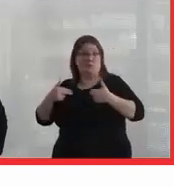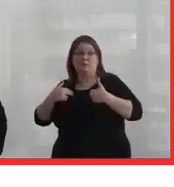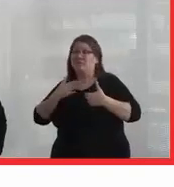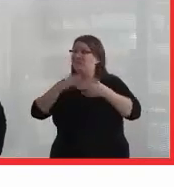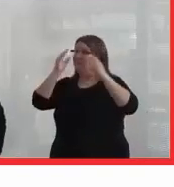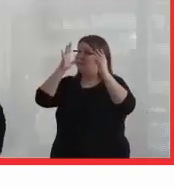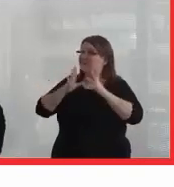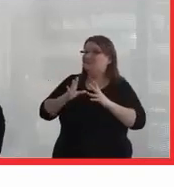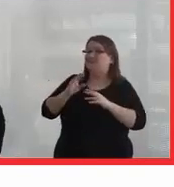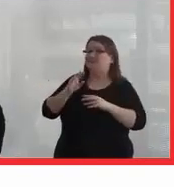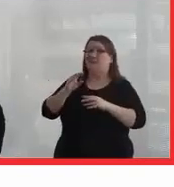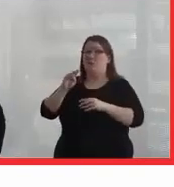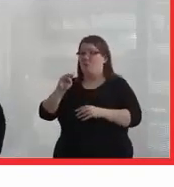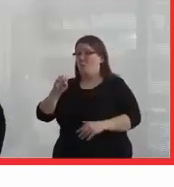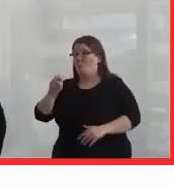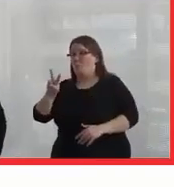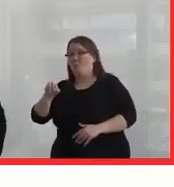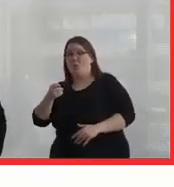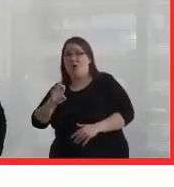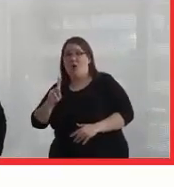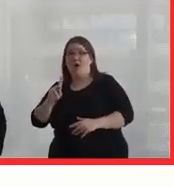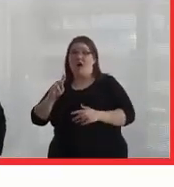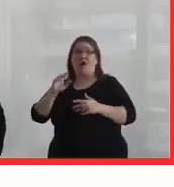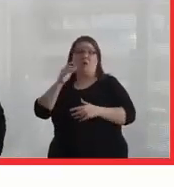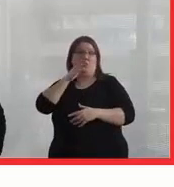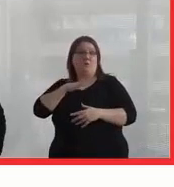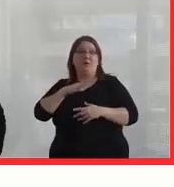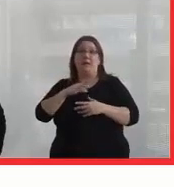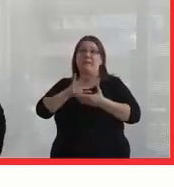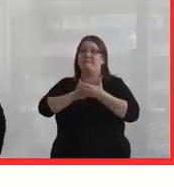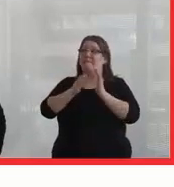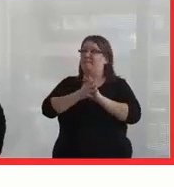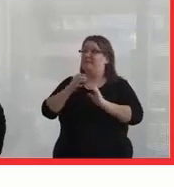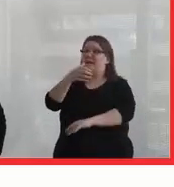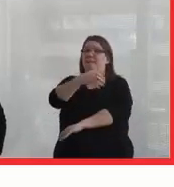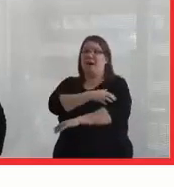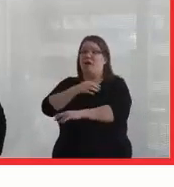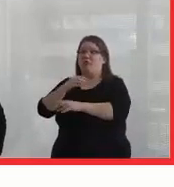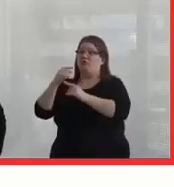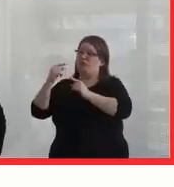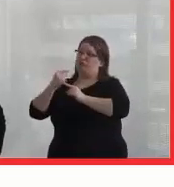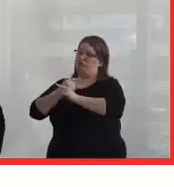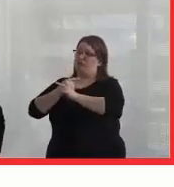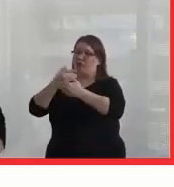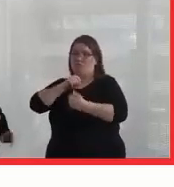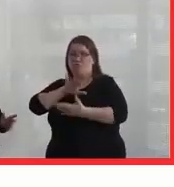as a woman is peace, power, and righteousness, always to approach things with a good mind.